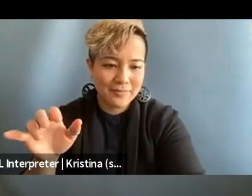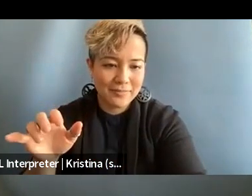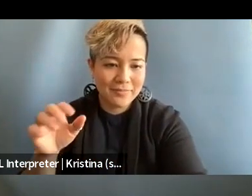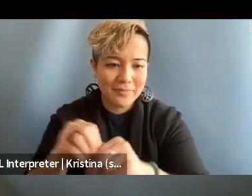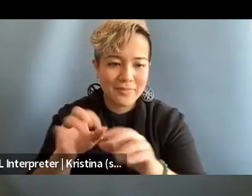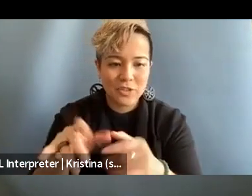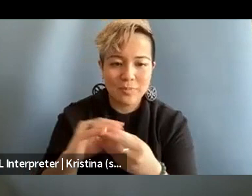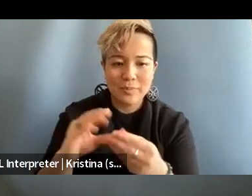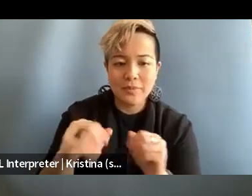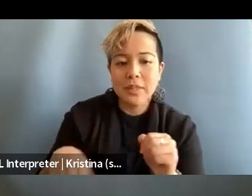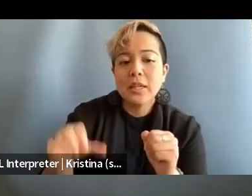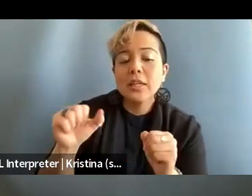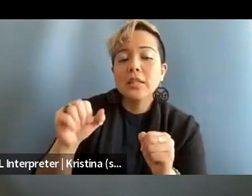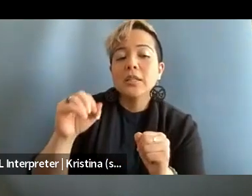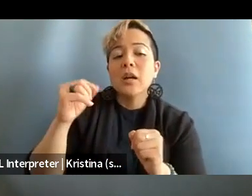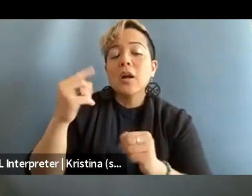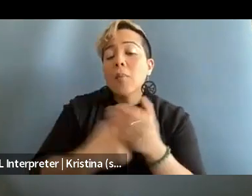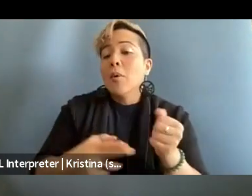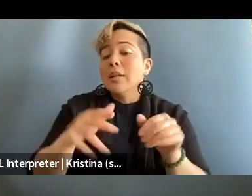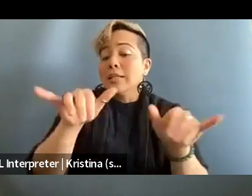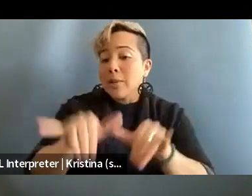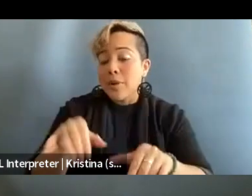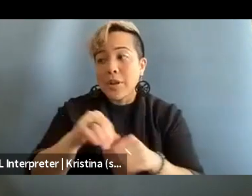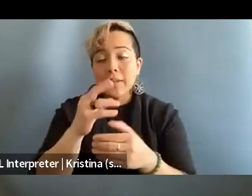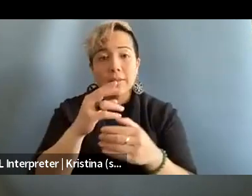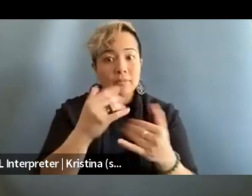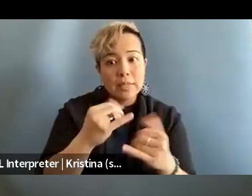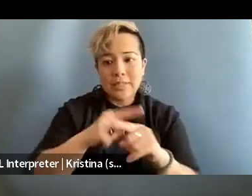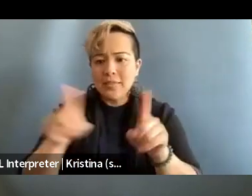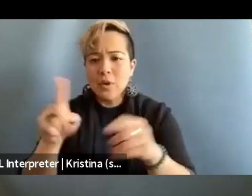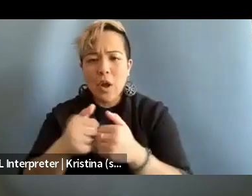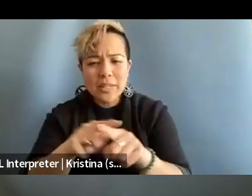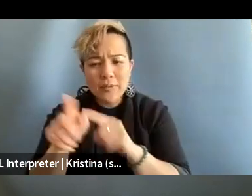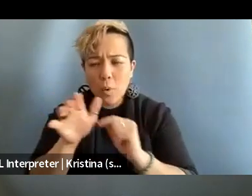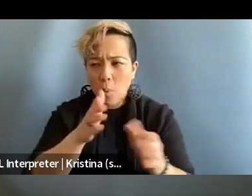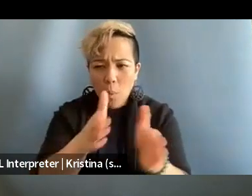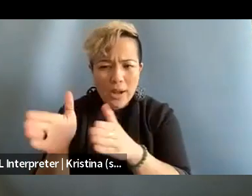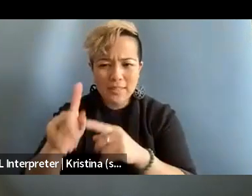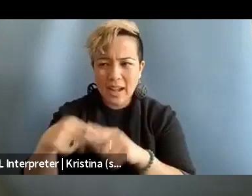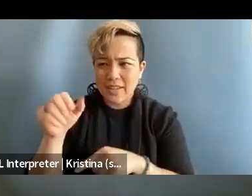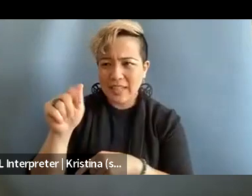was sort of pointing out both the similarities and differences to sort of the way these kinds of attacks play out in the United States